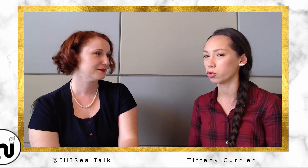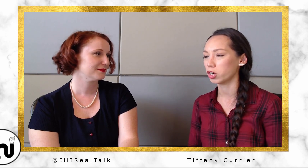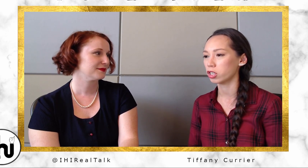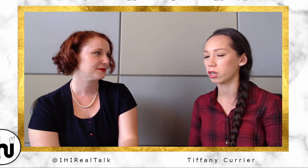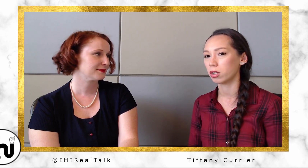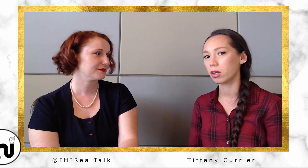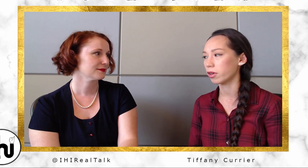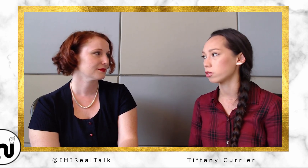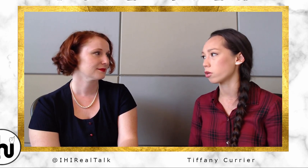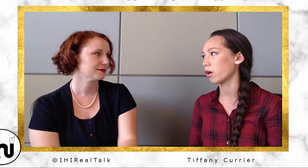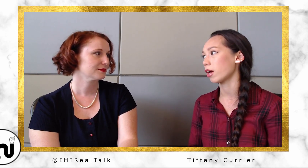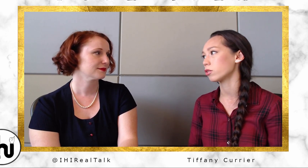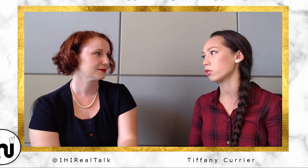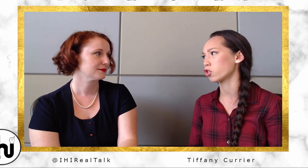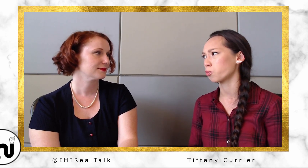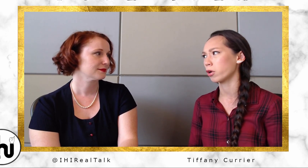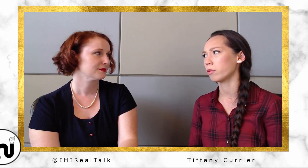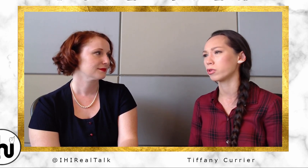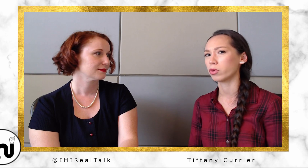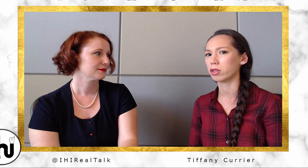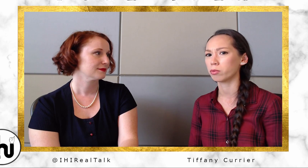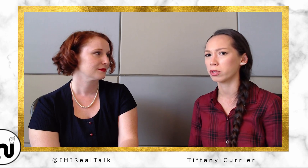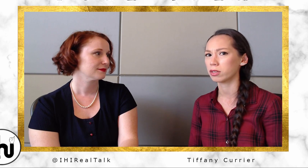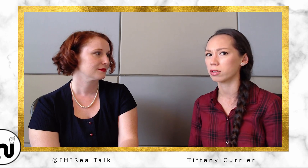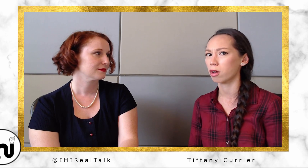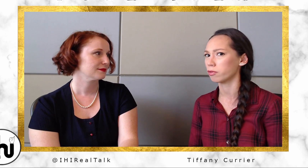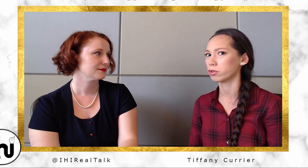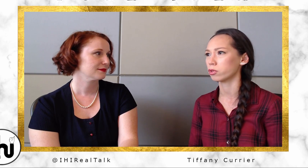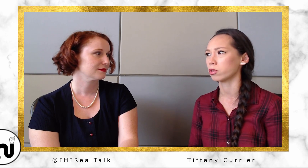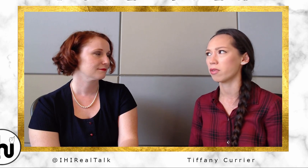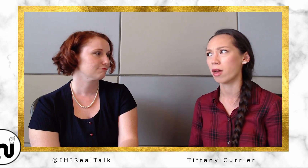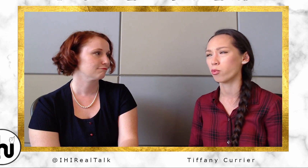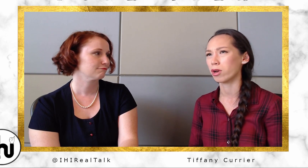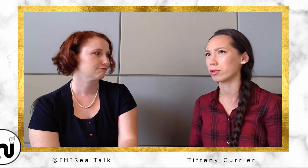So I had to interpret between the police officers and them when I was probably